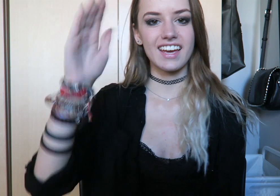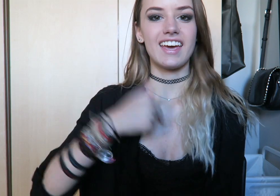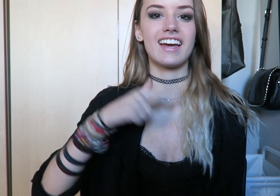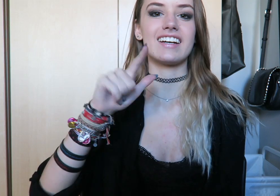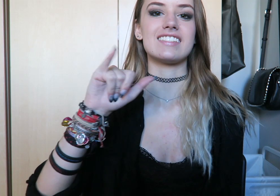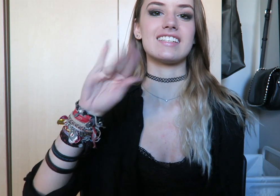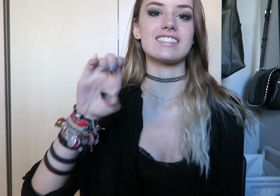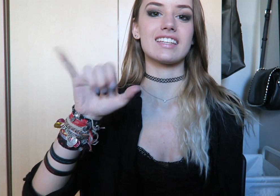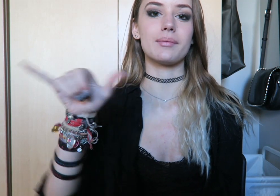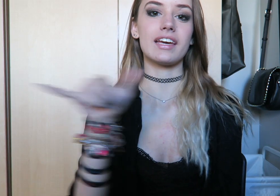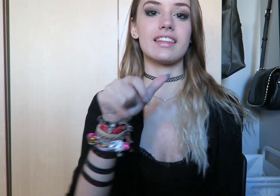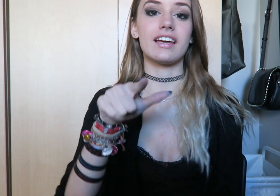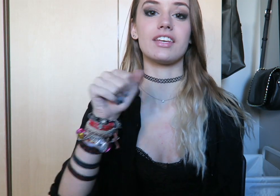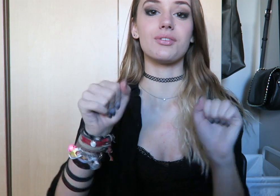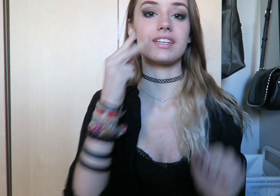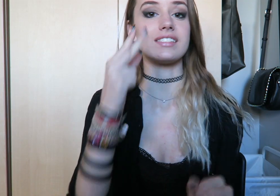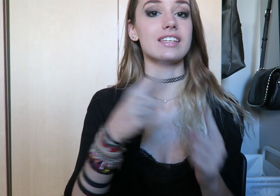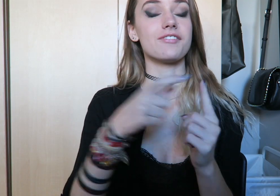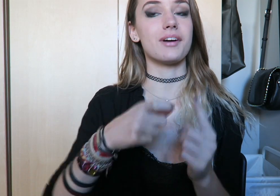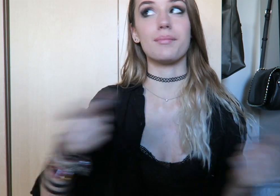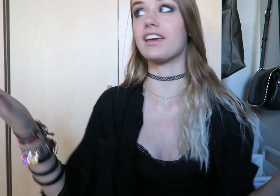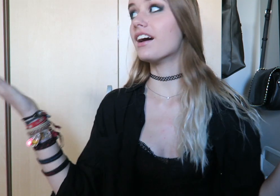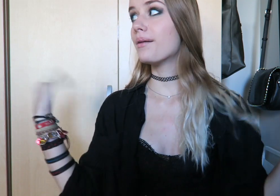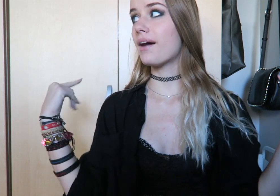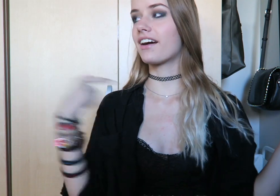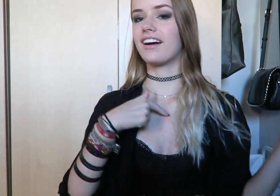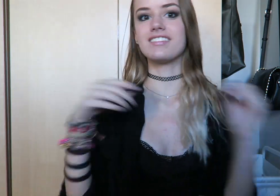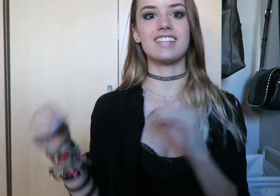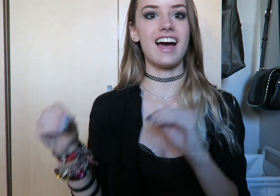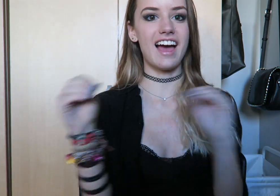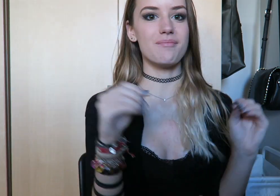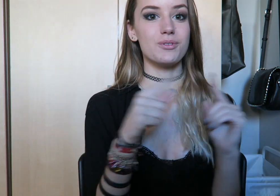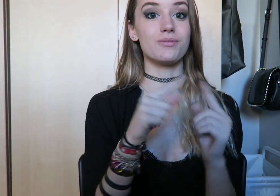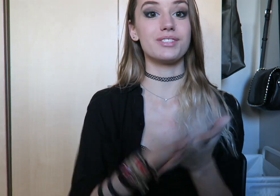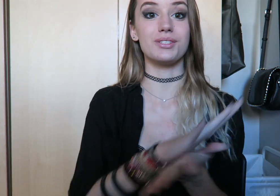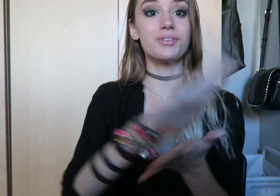hey guys it's Libby and like you can see from the background I have moved to